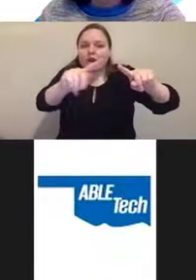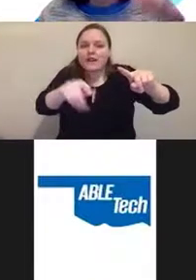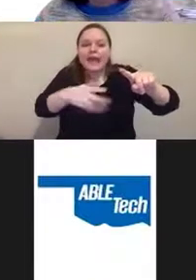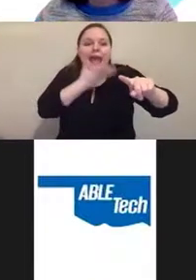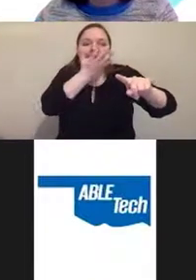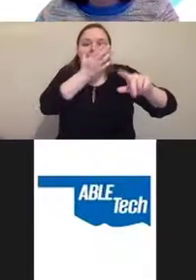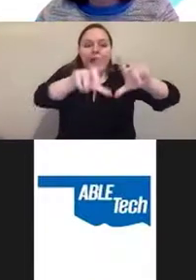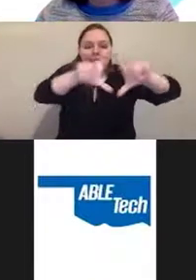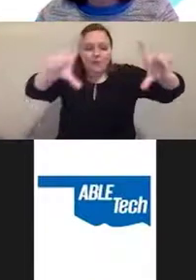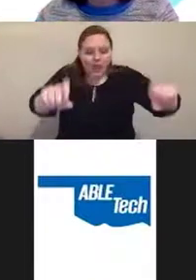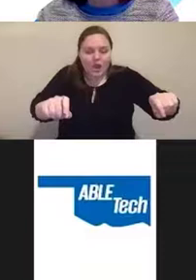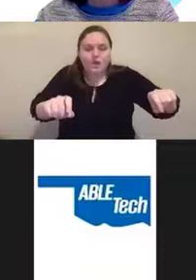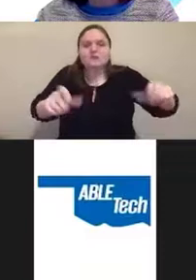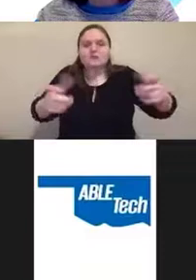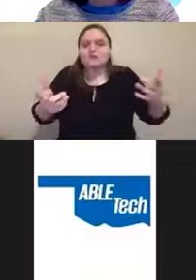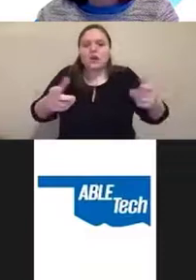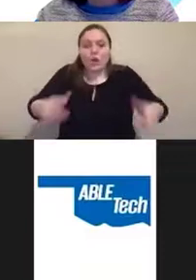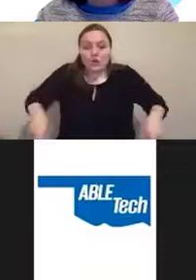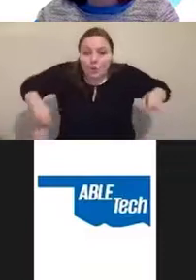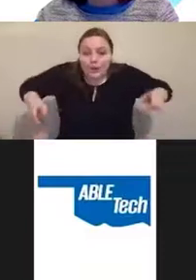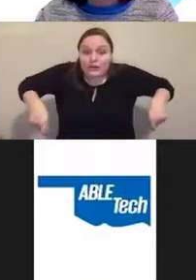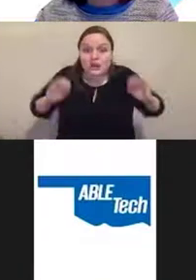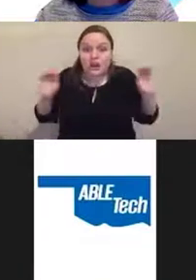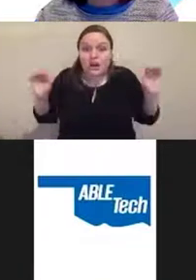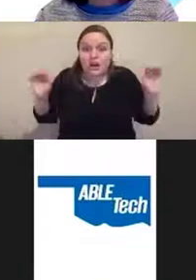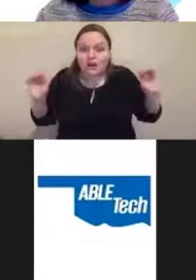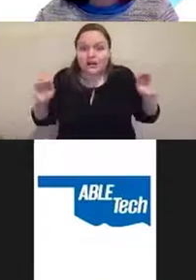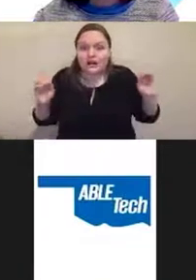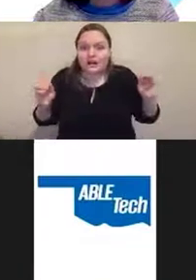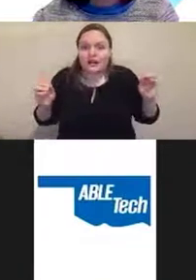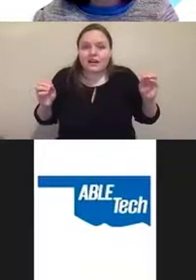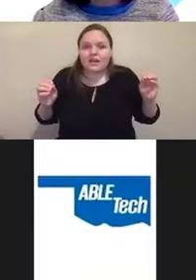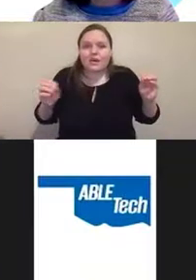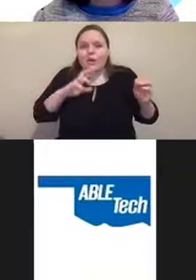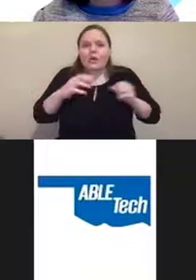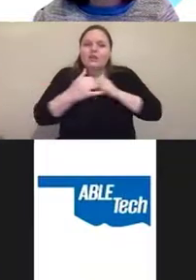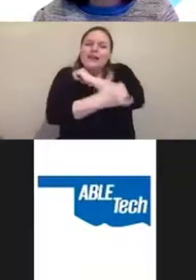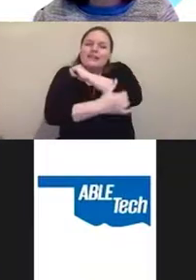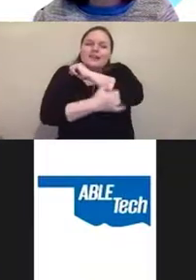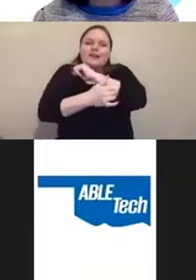Or even the kind of country quiver that I use,